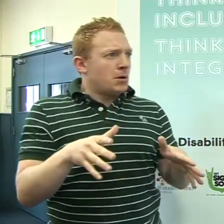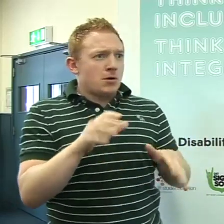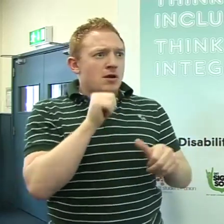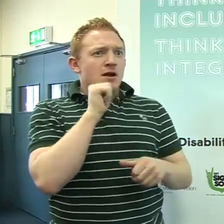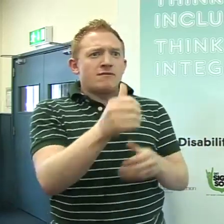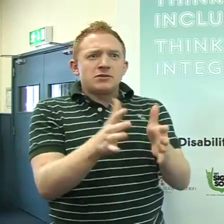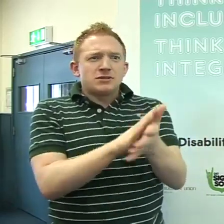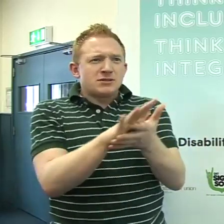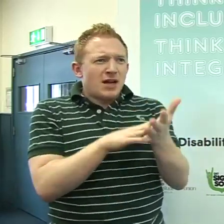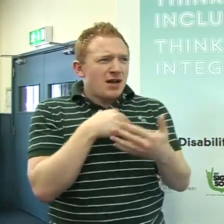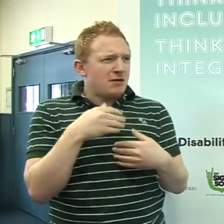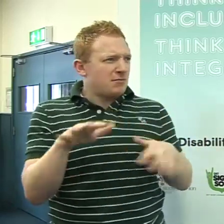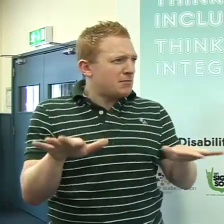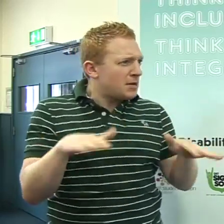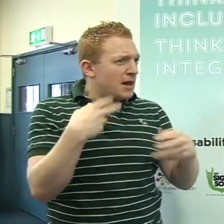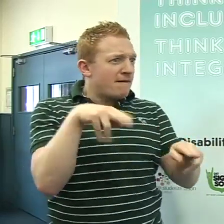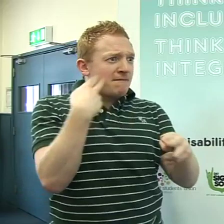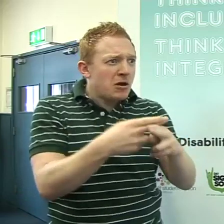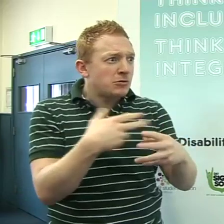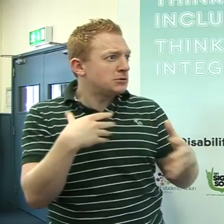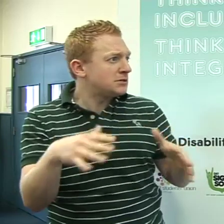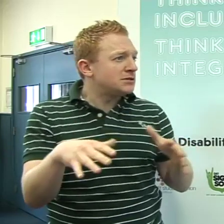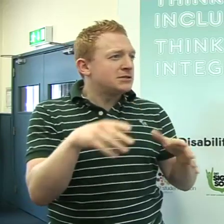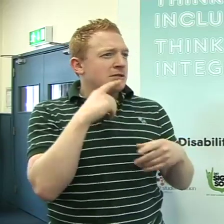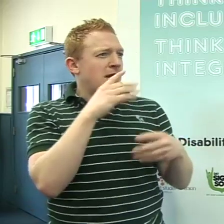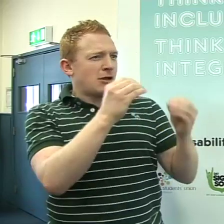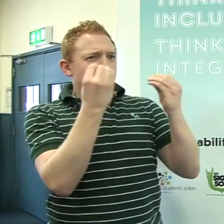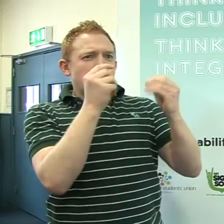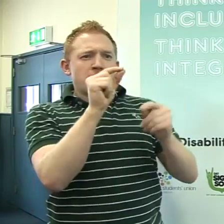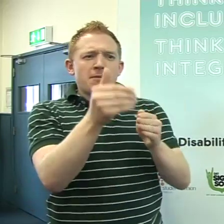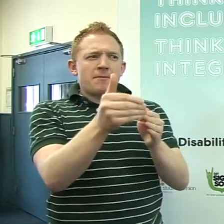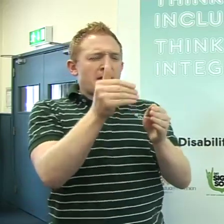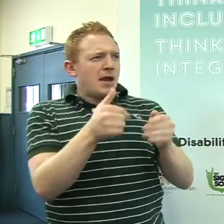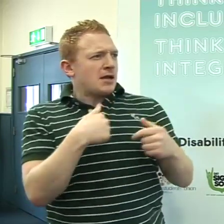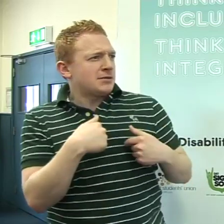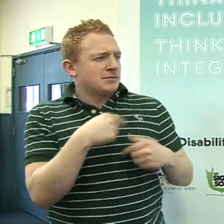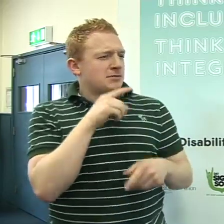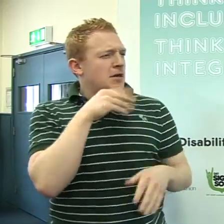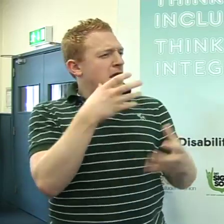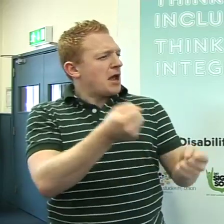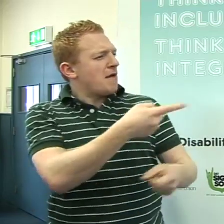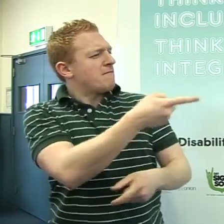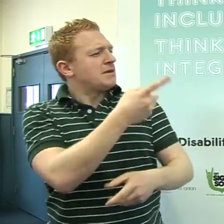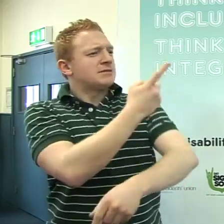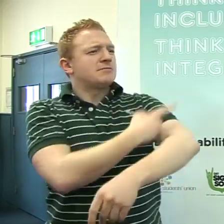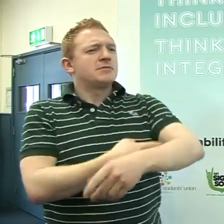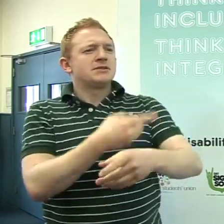Everyone was talking, nobody had Sign Language. I felt very left out, my education was falling